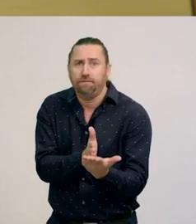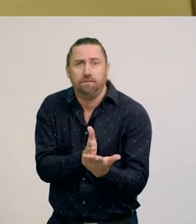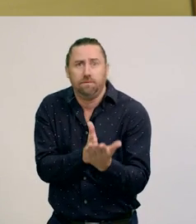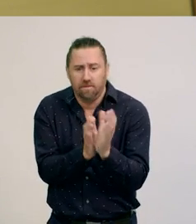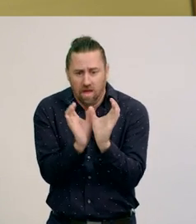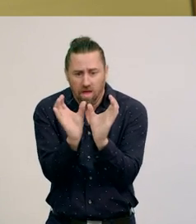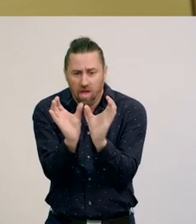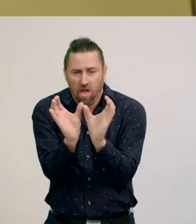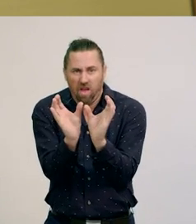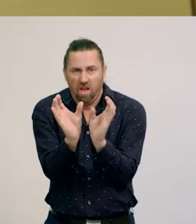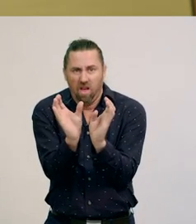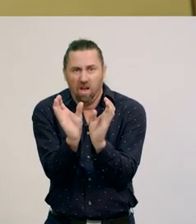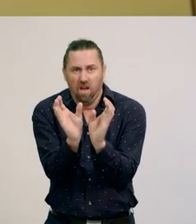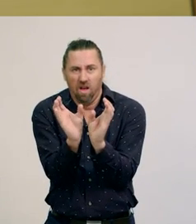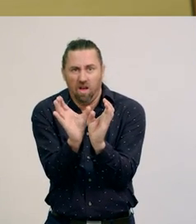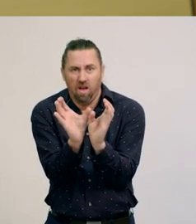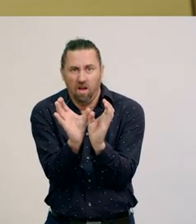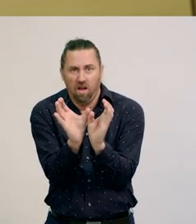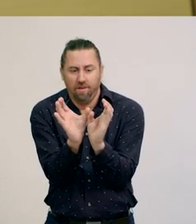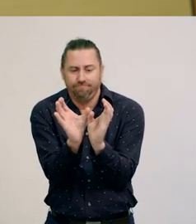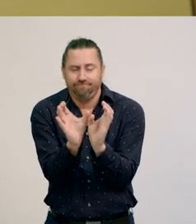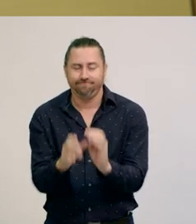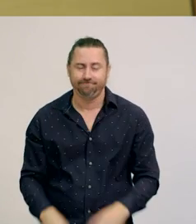The pieces are not equal.